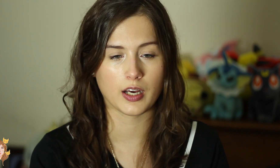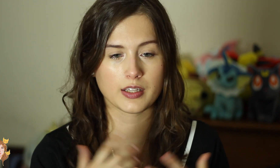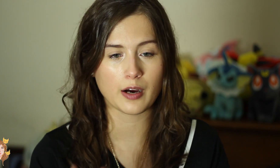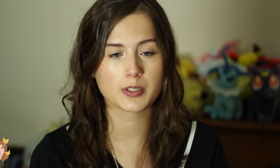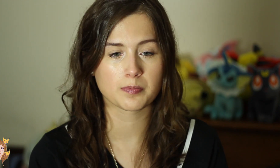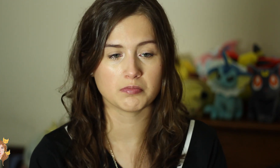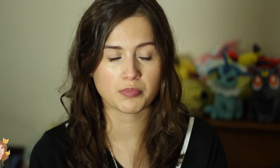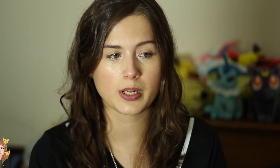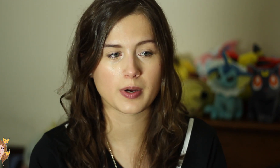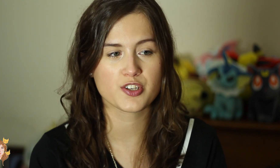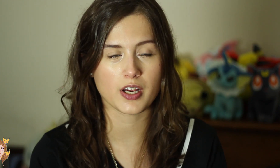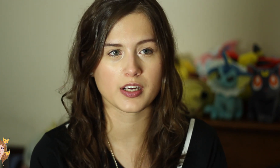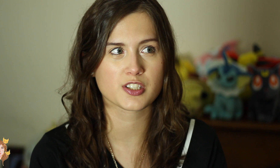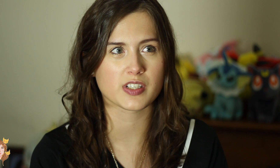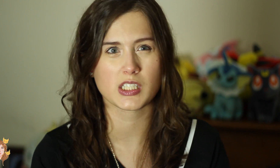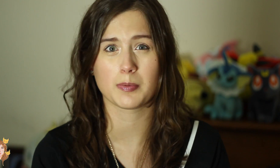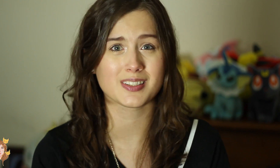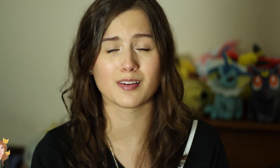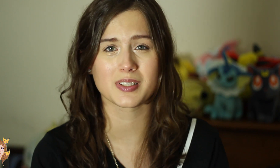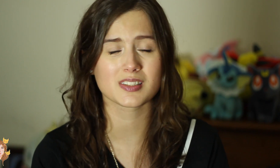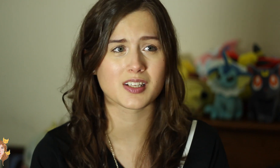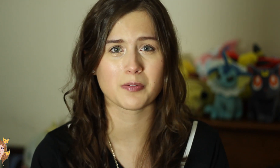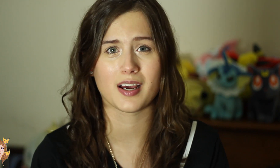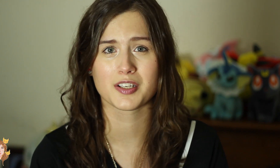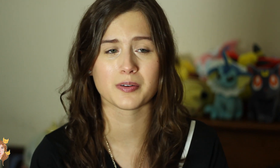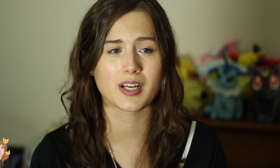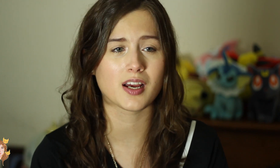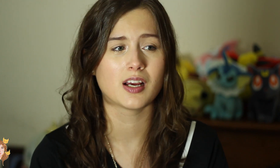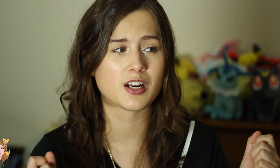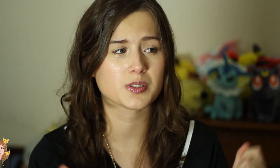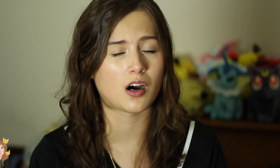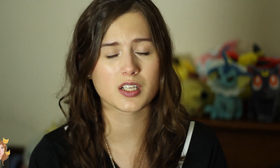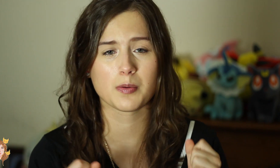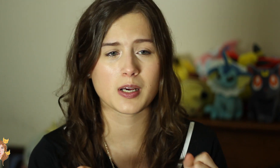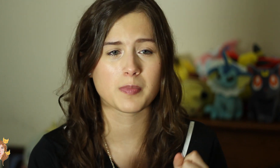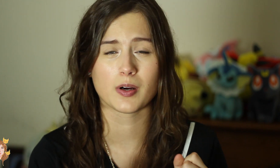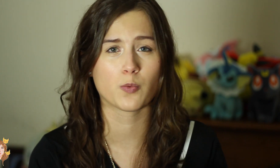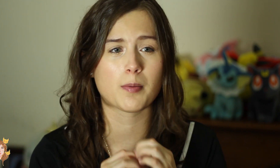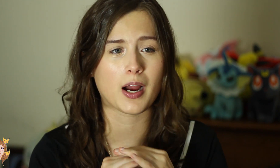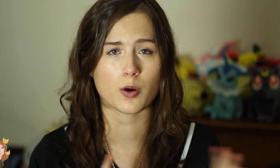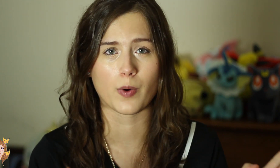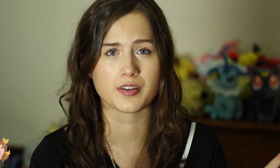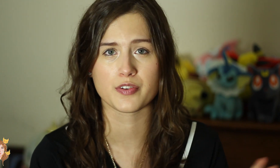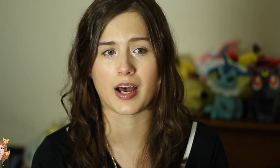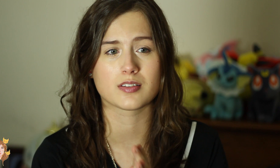And that was pretty much it. Each of us took about 10 minutes and then we had a Q&A. And it was awesome. It went by way too fast.